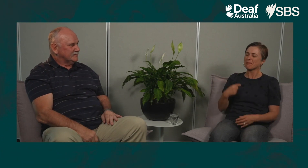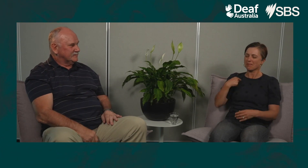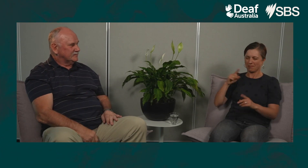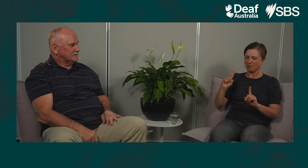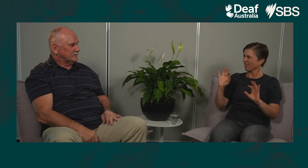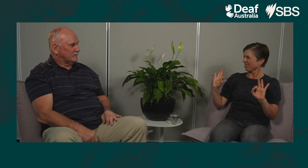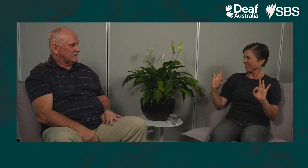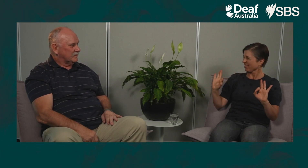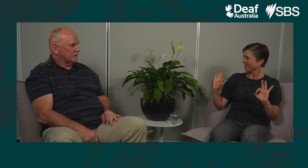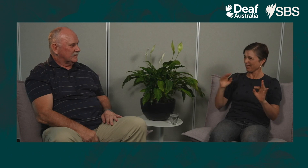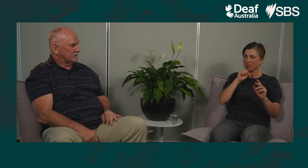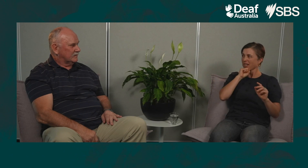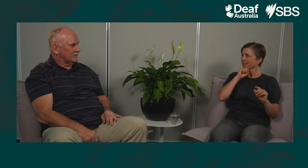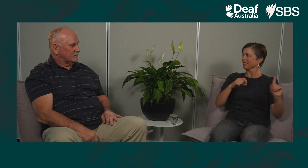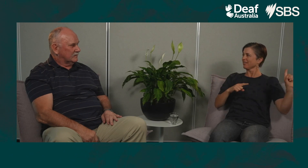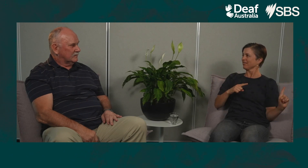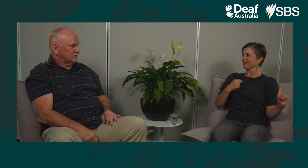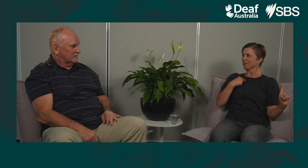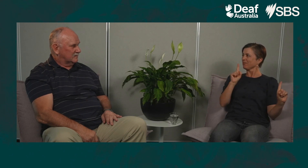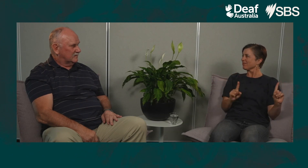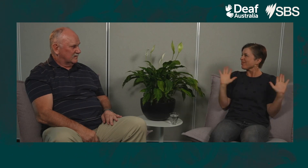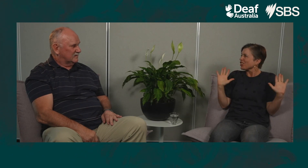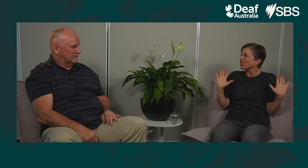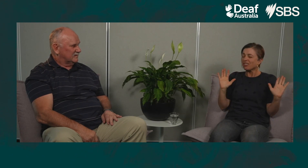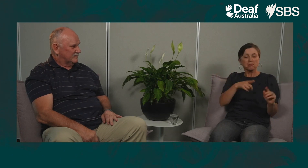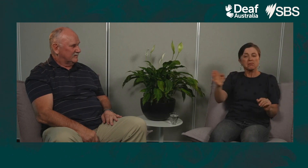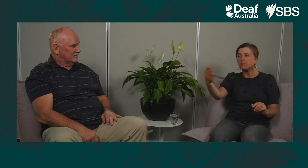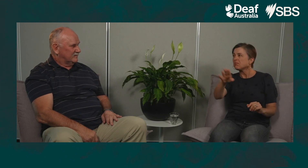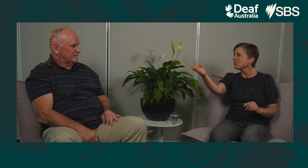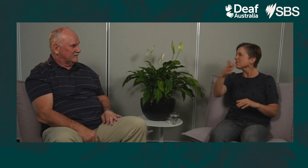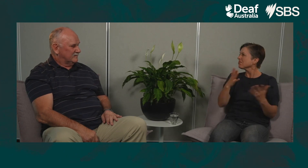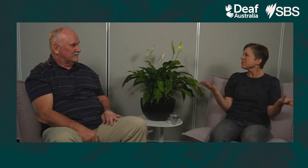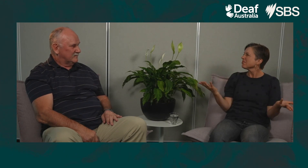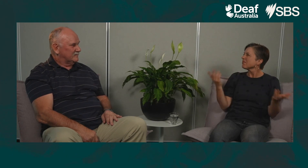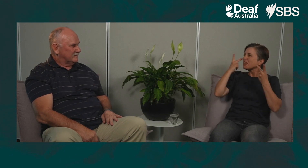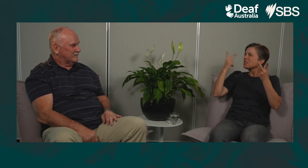That’s so interesting! I didn’t have anyone with me other than the assessor.